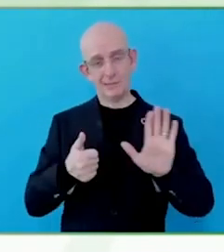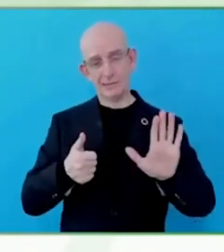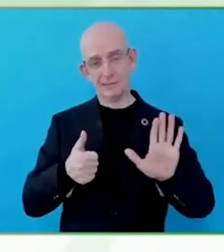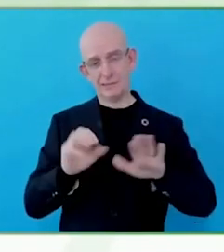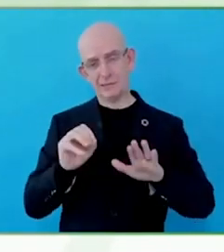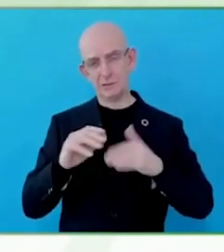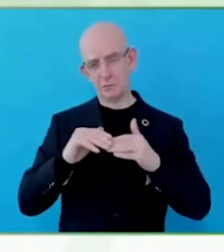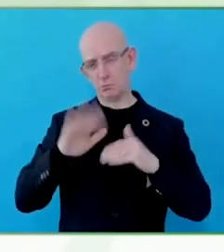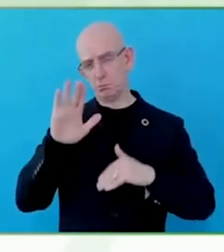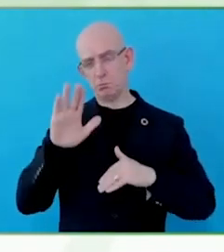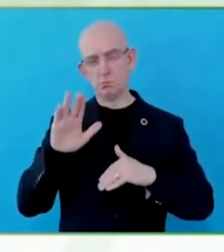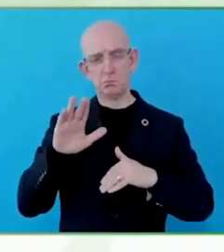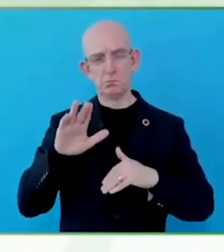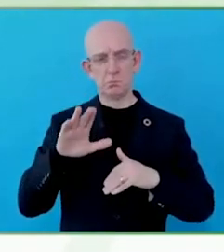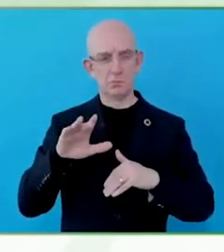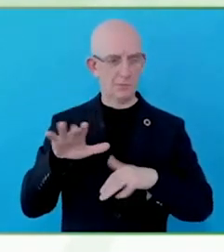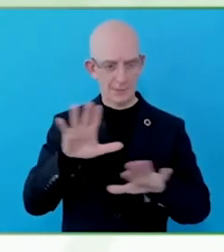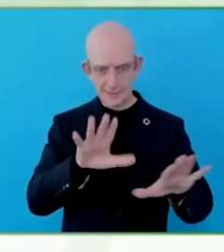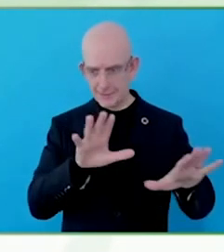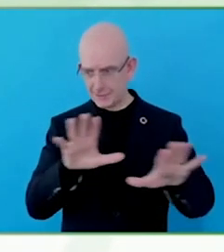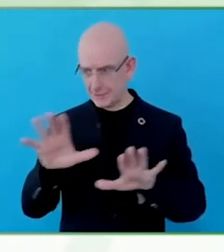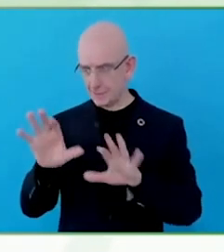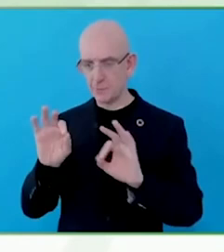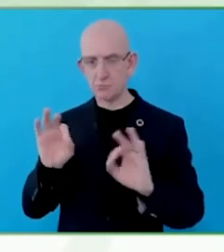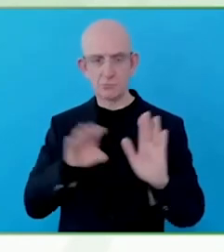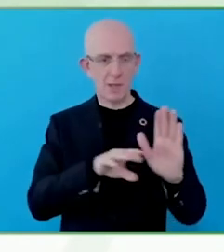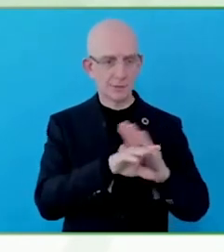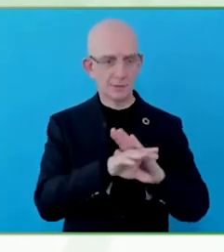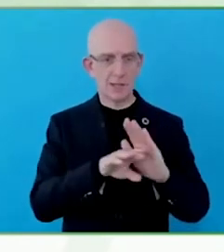city of São Paulo. Did that influence other cities across Brazil?